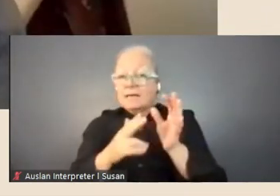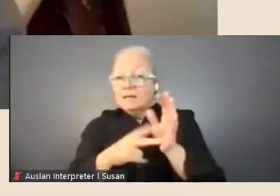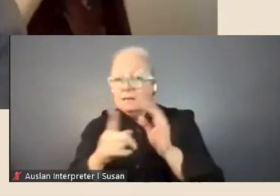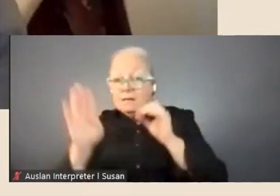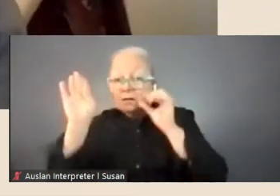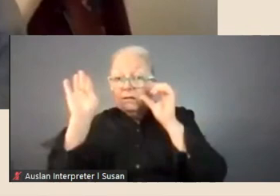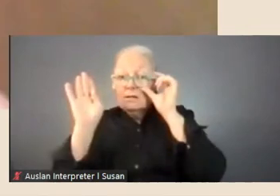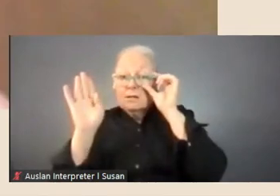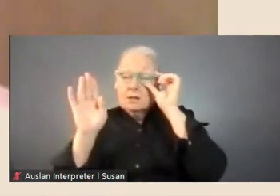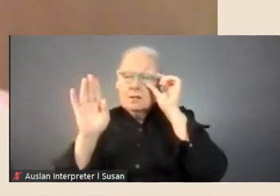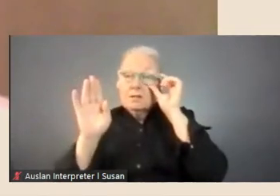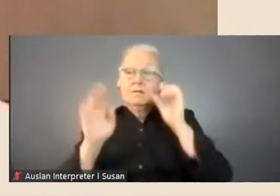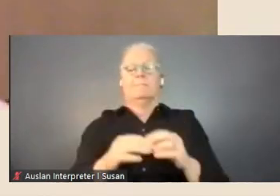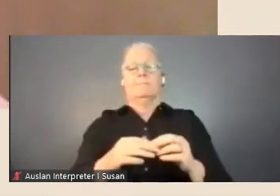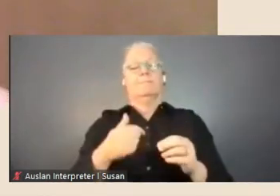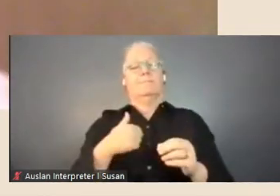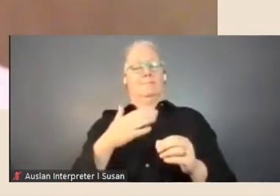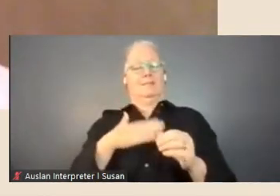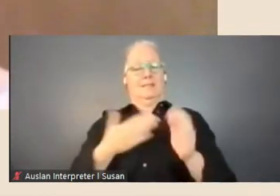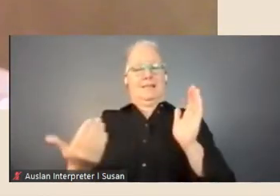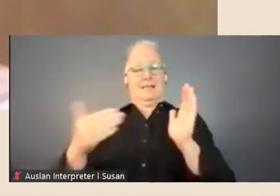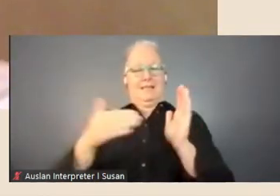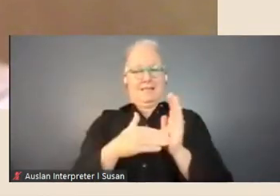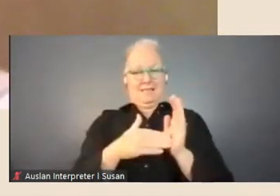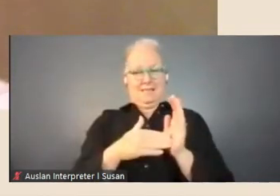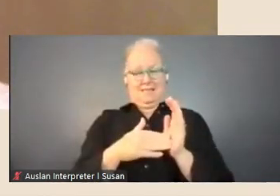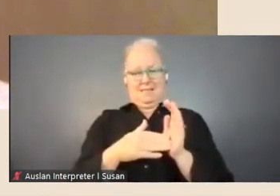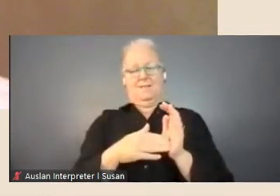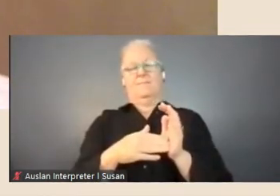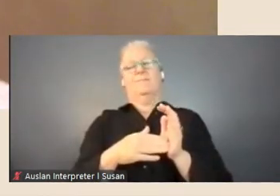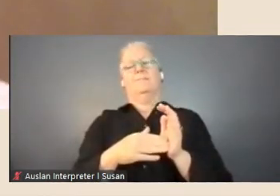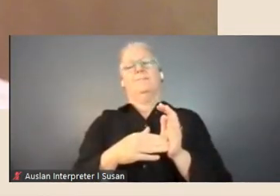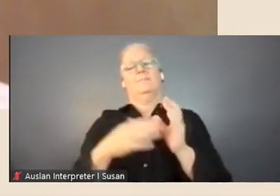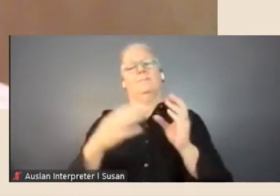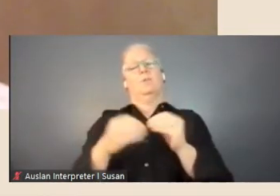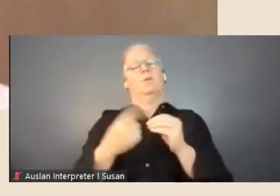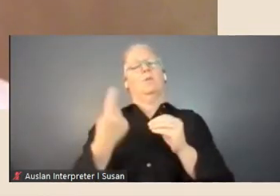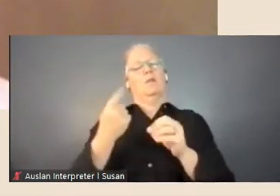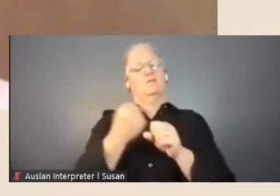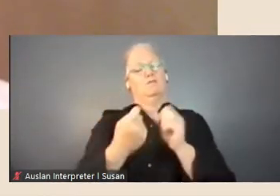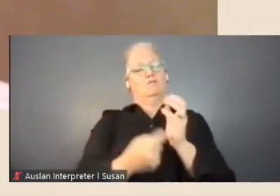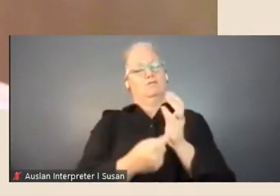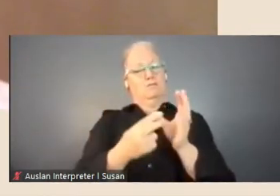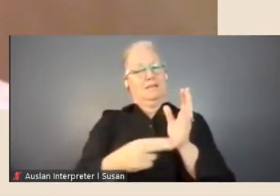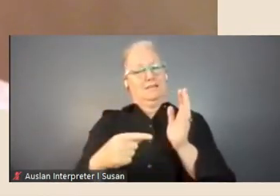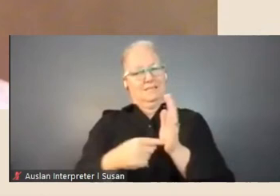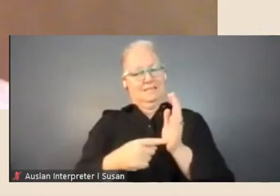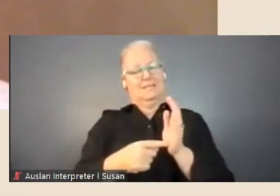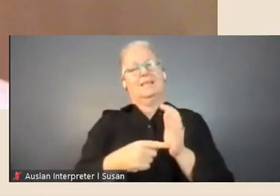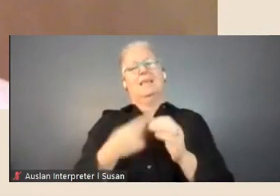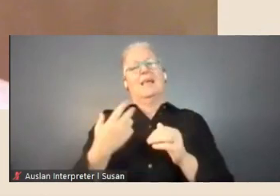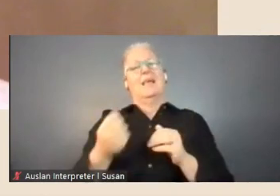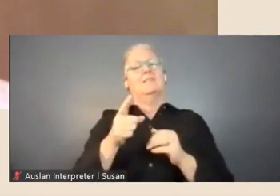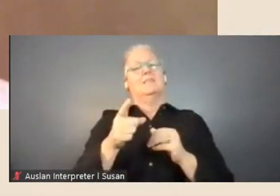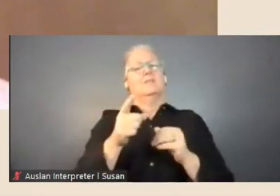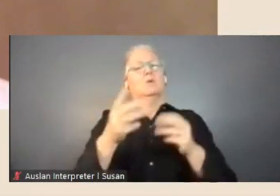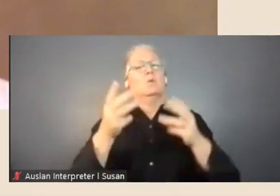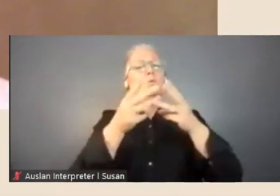Megan: I just wanted to add that with SmartyGrants every section of the application has a word limit so you, you've got